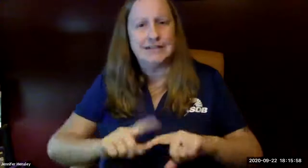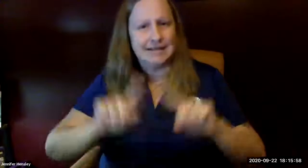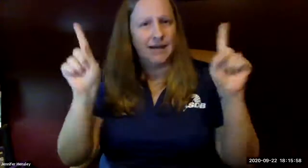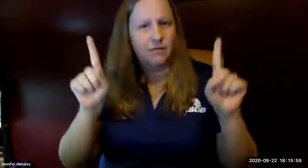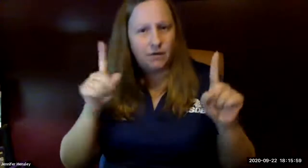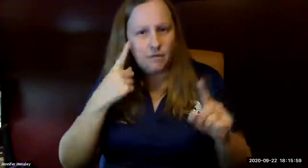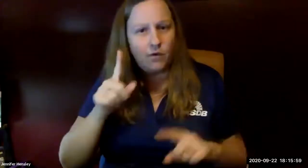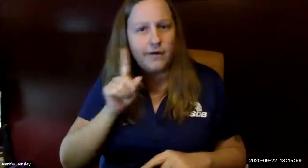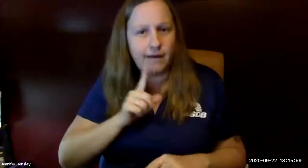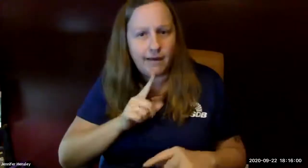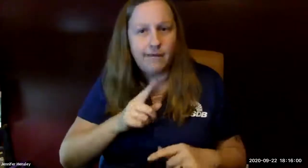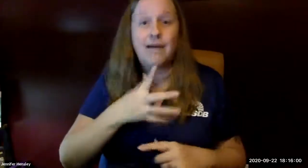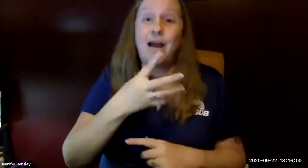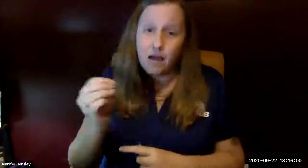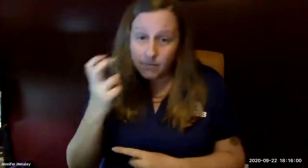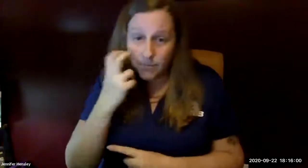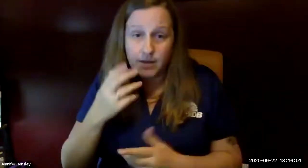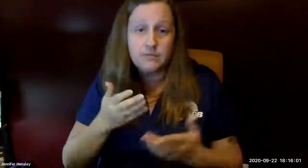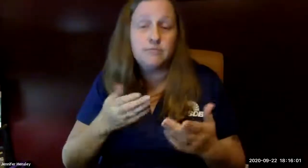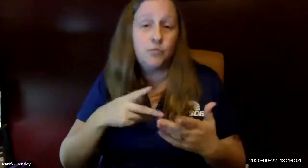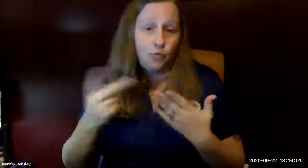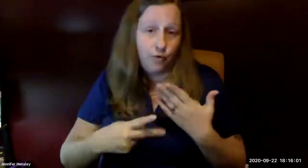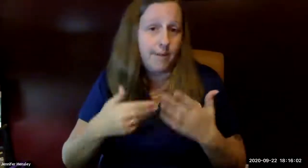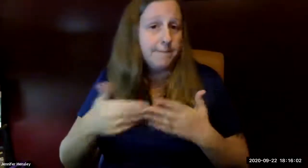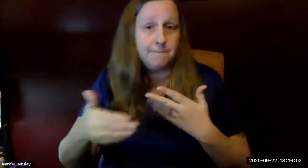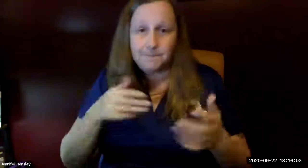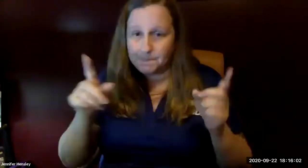receiving